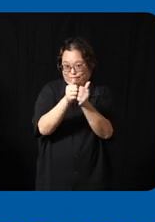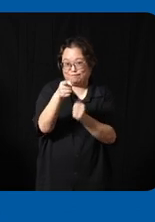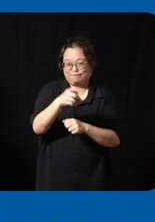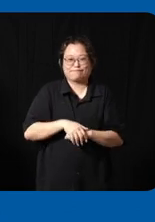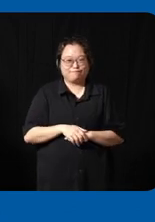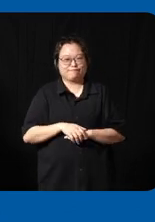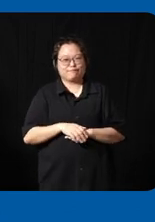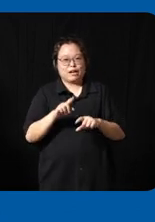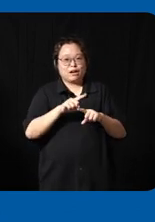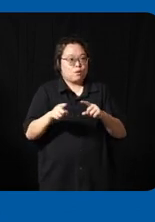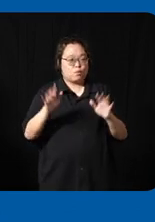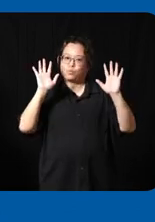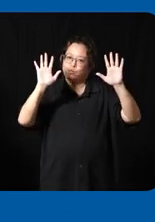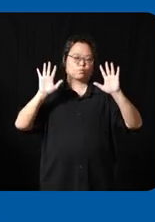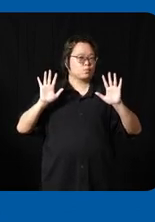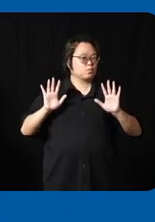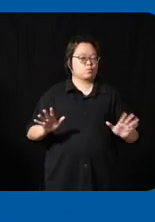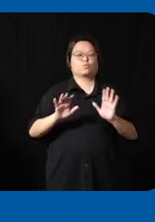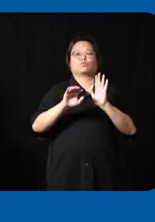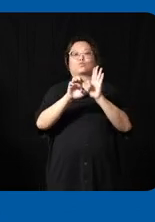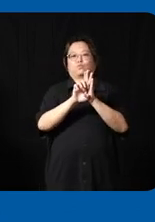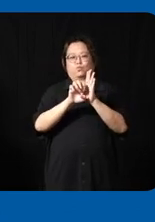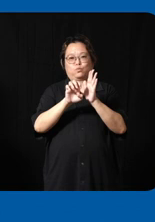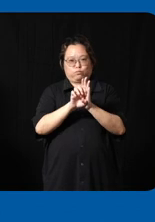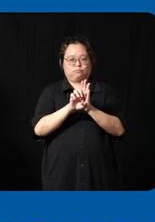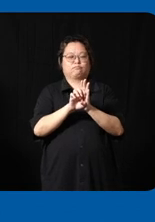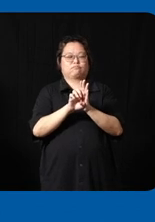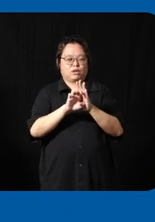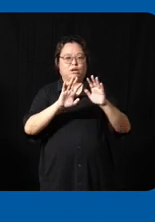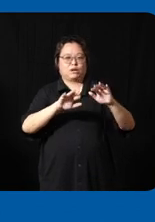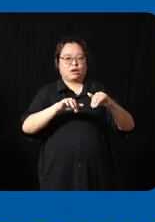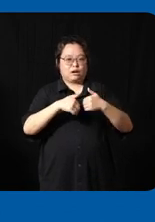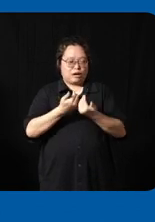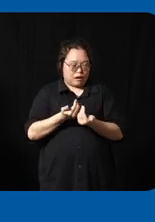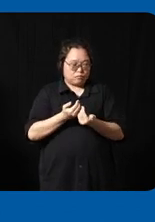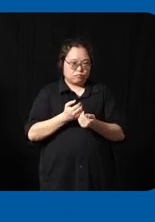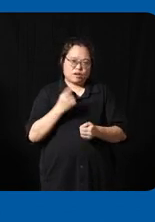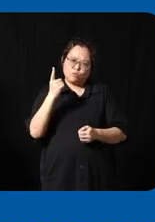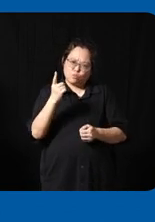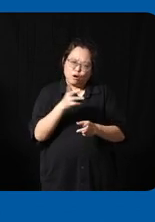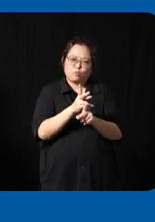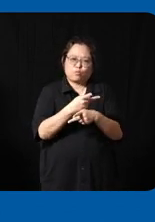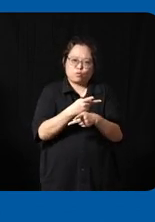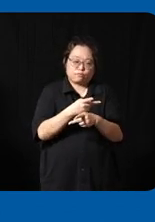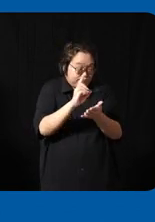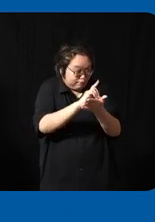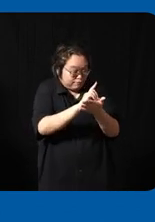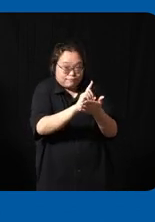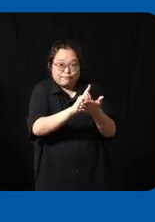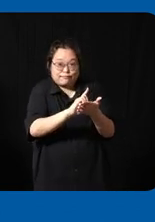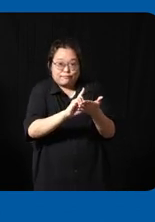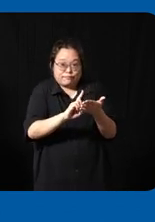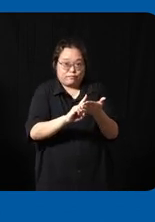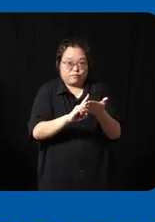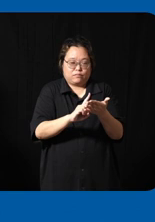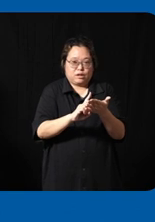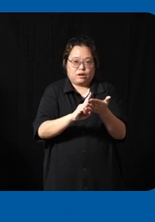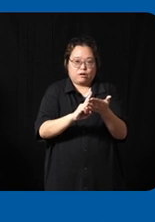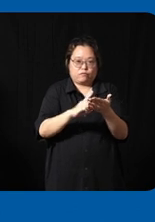but it's it's a wonderful example of how a product which is designed with inclusion from